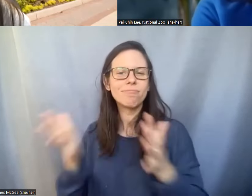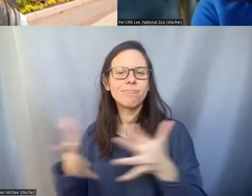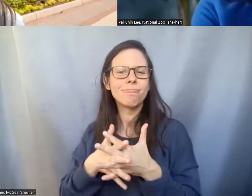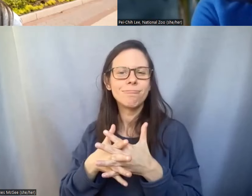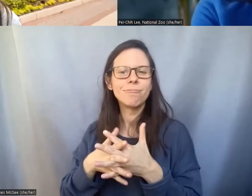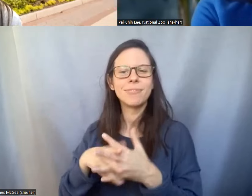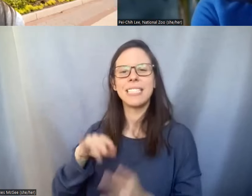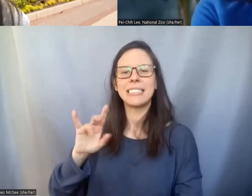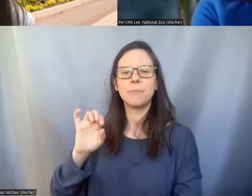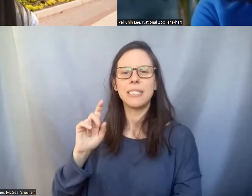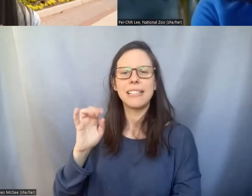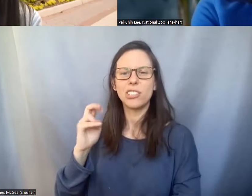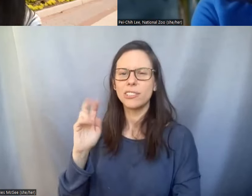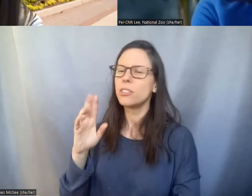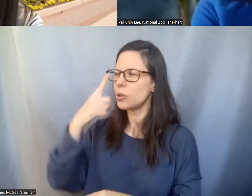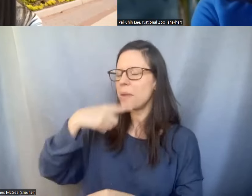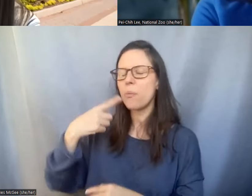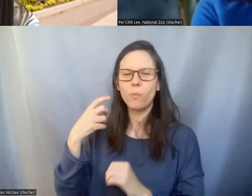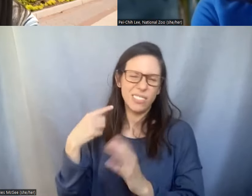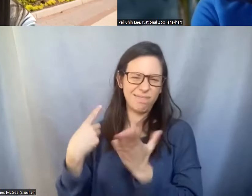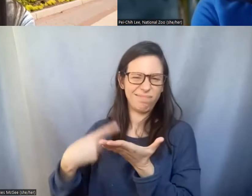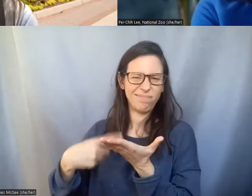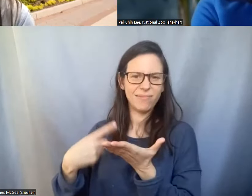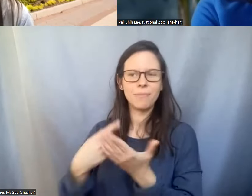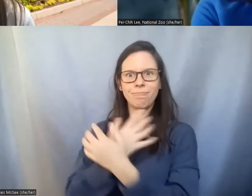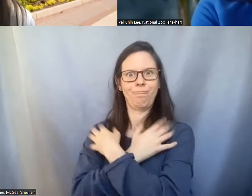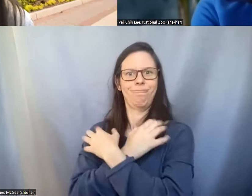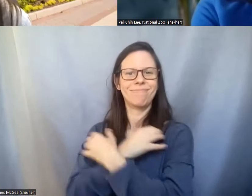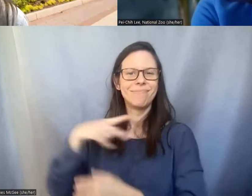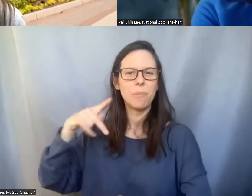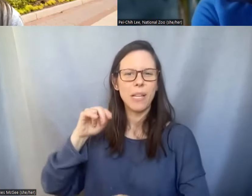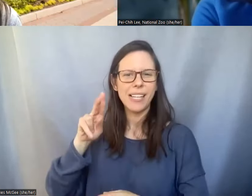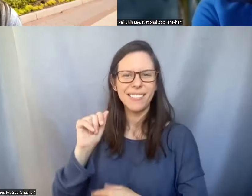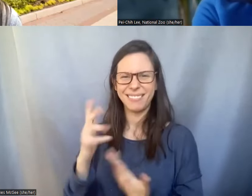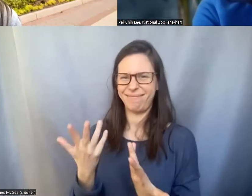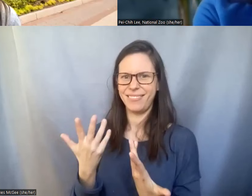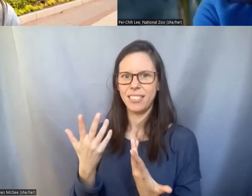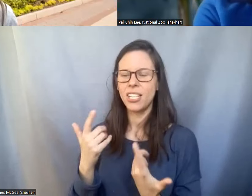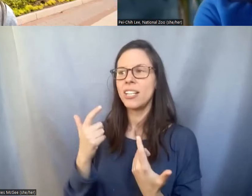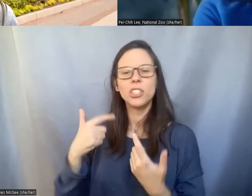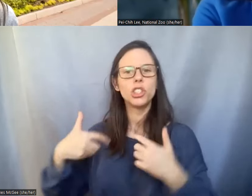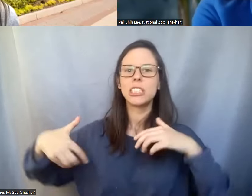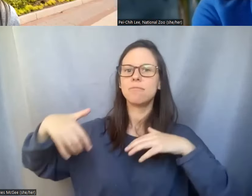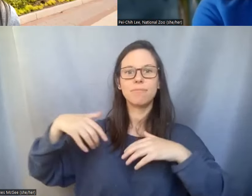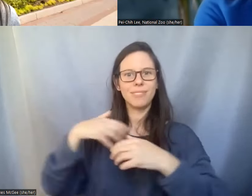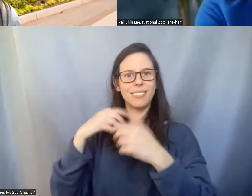how do we go from having you know Mei Xiang up and about in her Giant Panda enclosure to Xiao Qi Ji born?